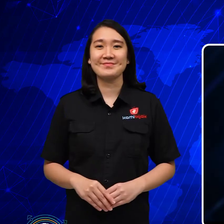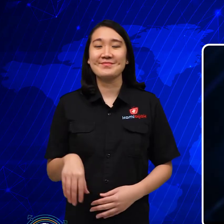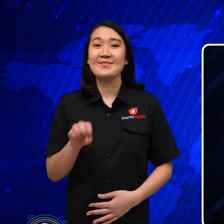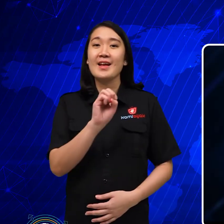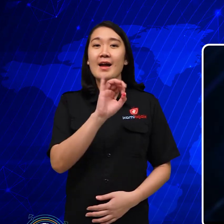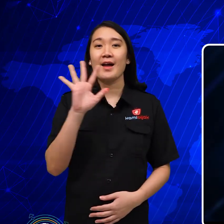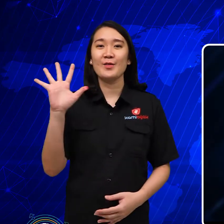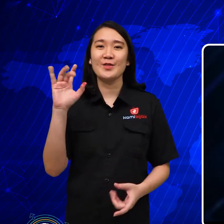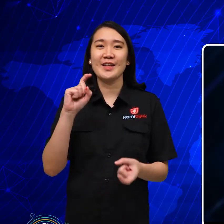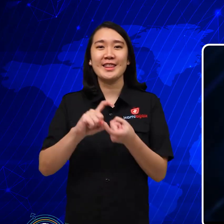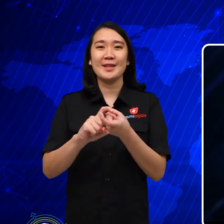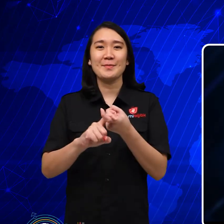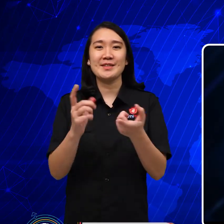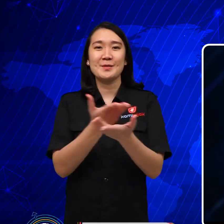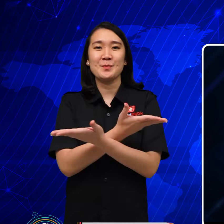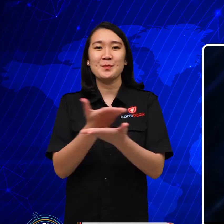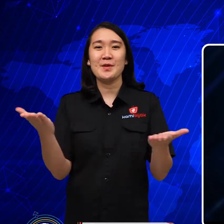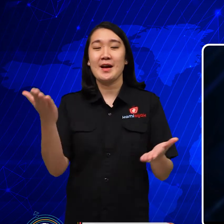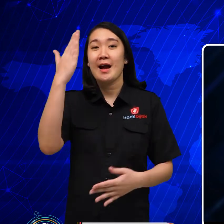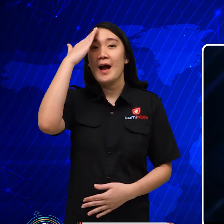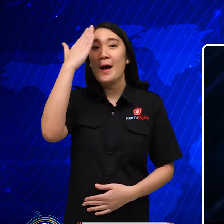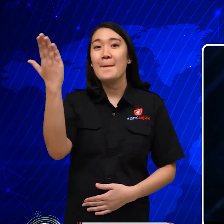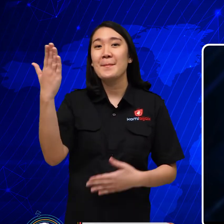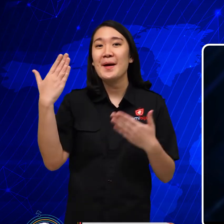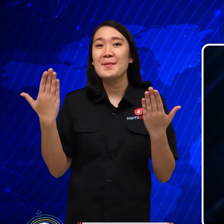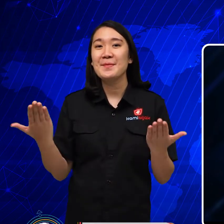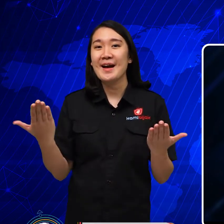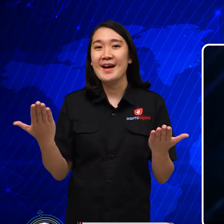Hello all friends, how are you?